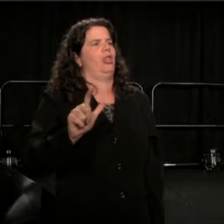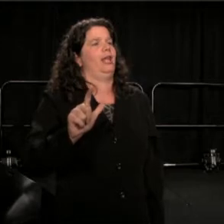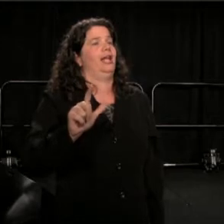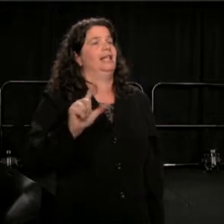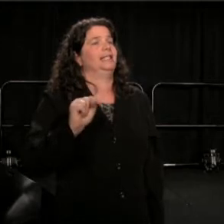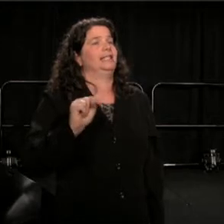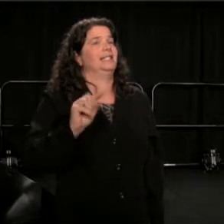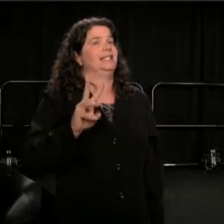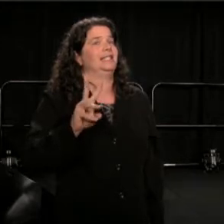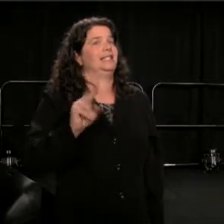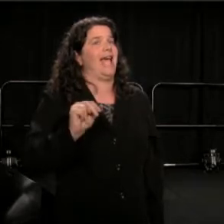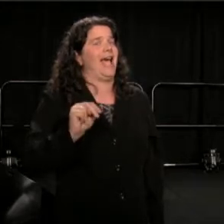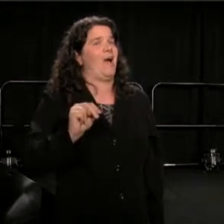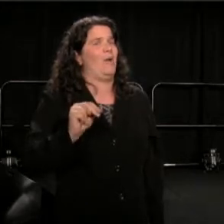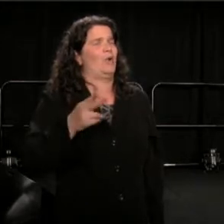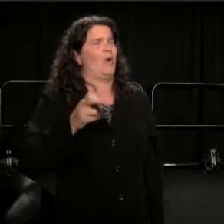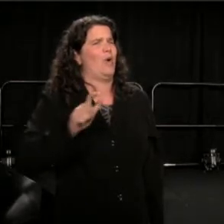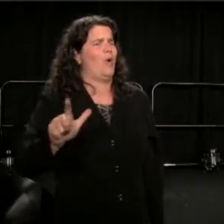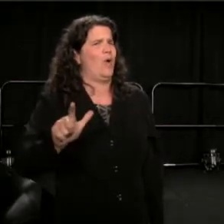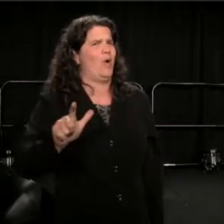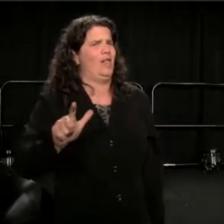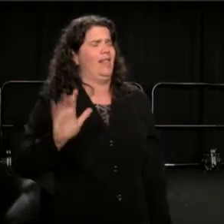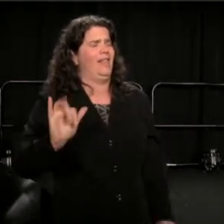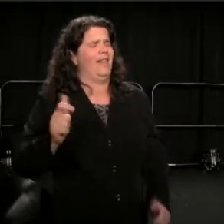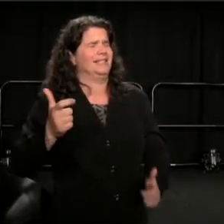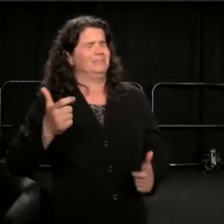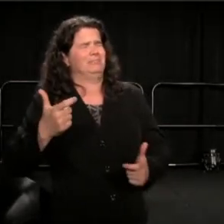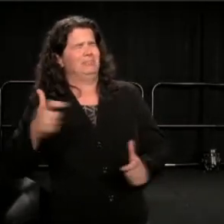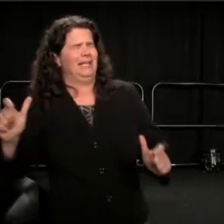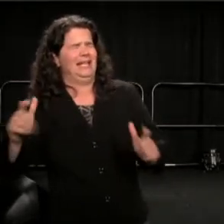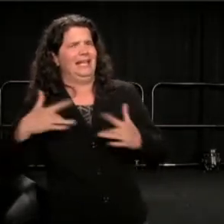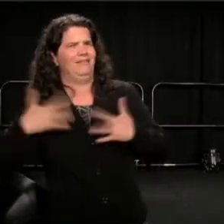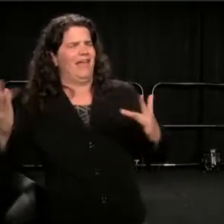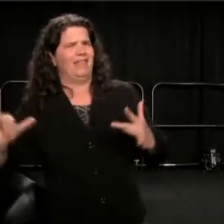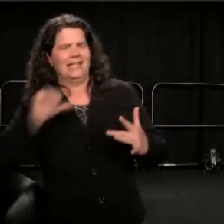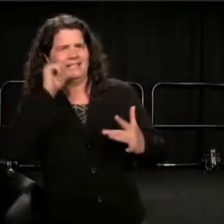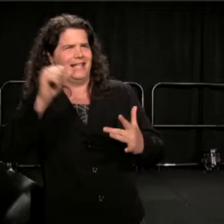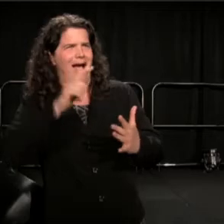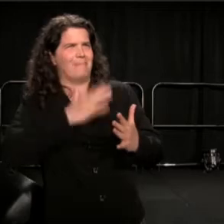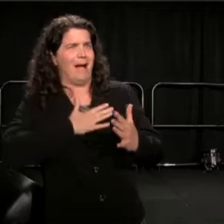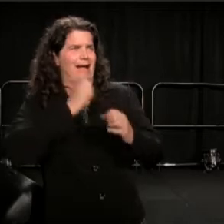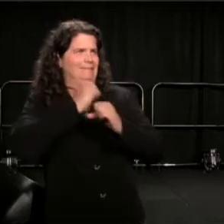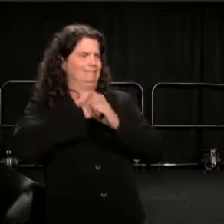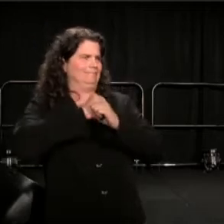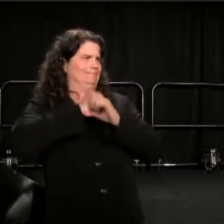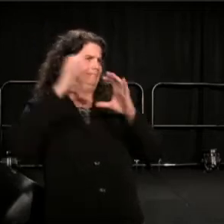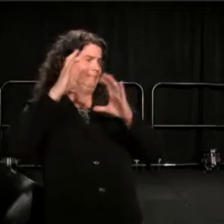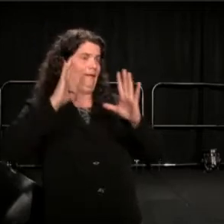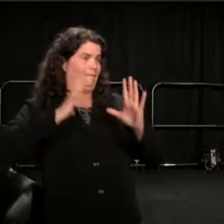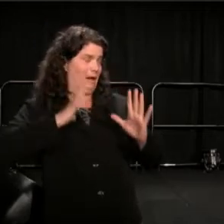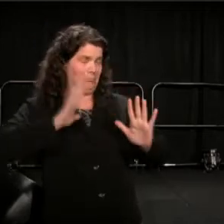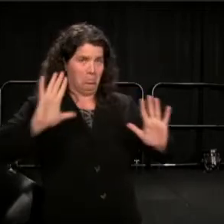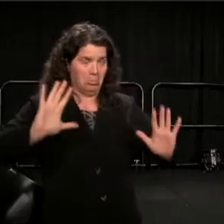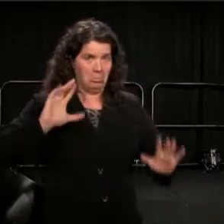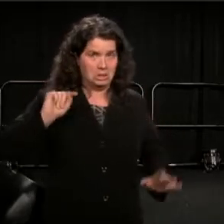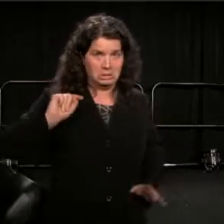That seemed like a much bigger event than I had in mind. But if the staff of TCG felt that the idea warranted